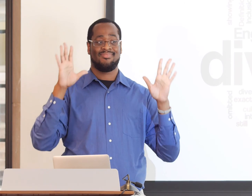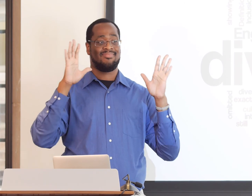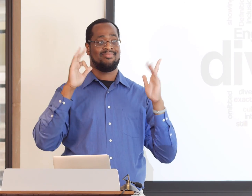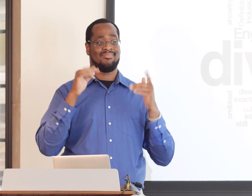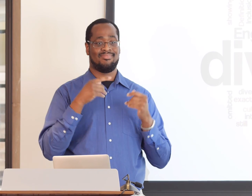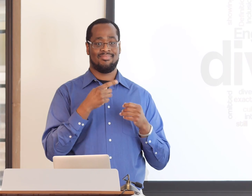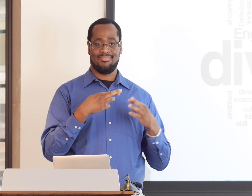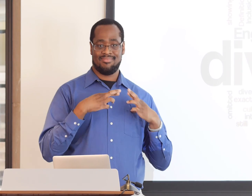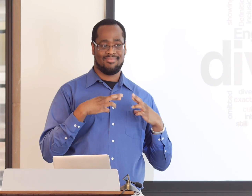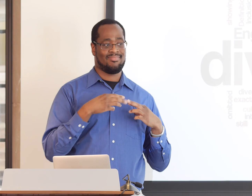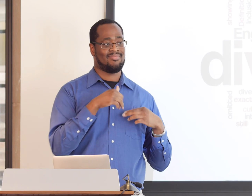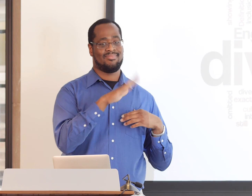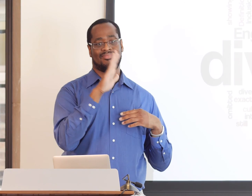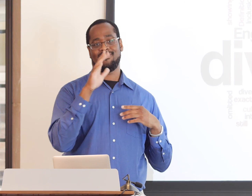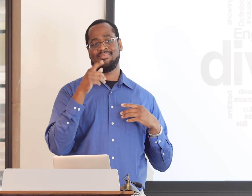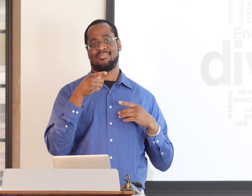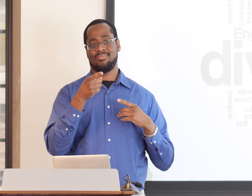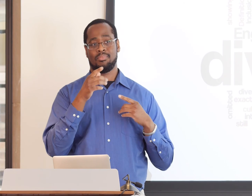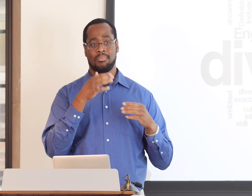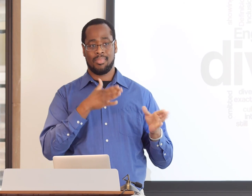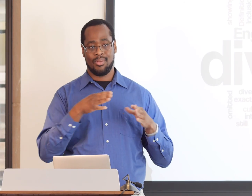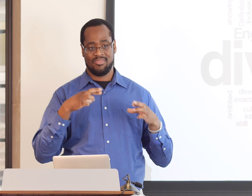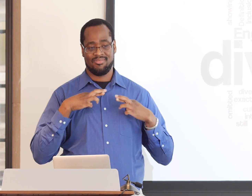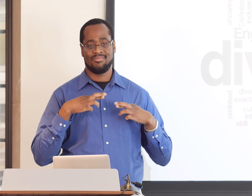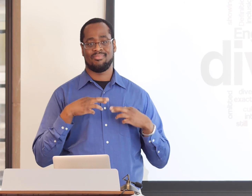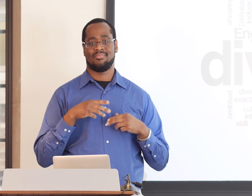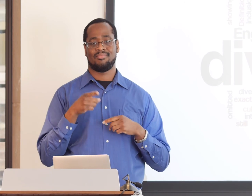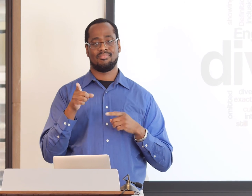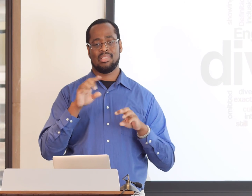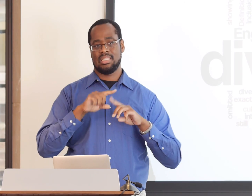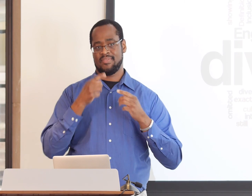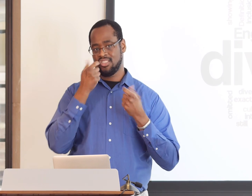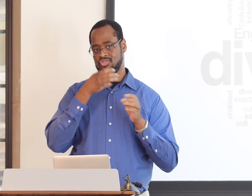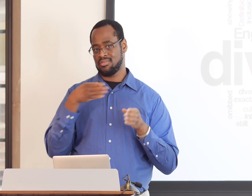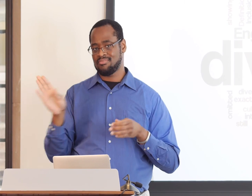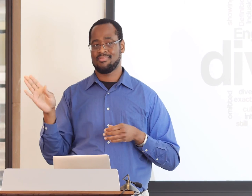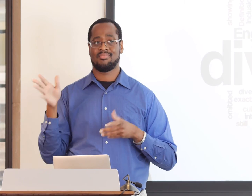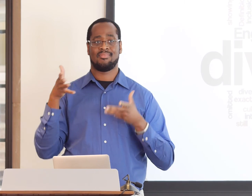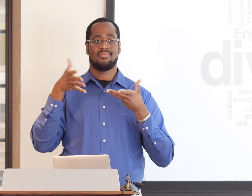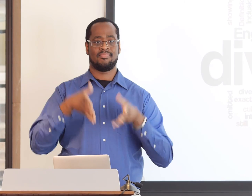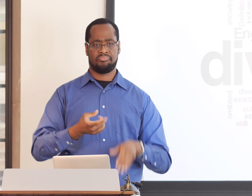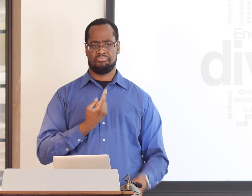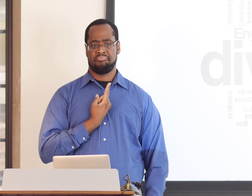When all of our research was completed we had some of the research team interested